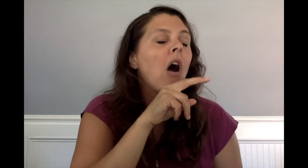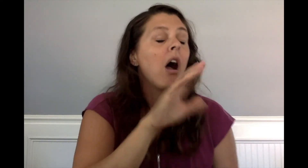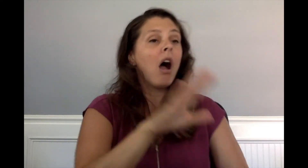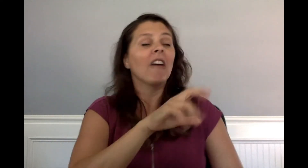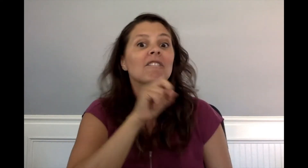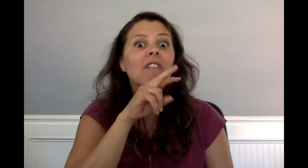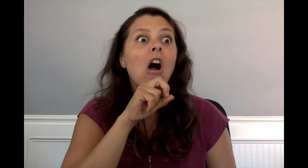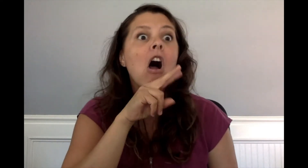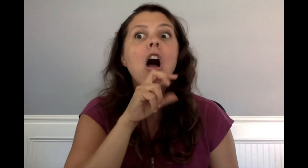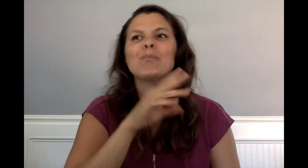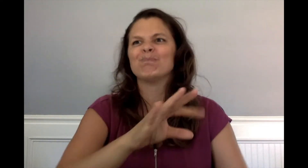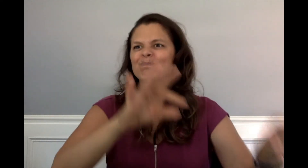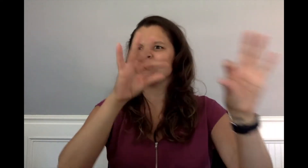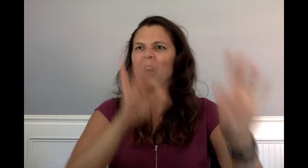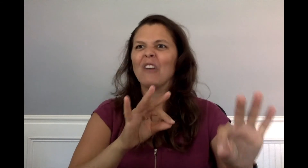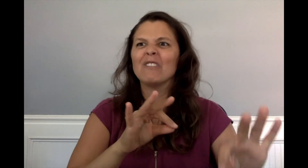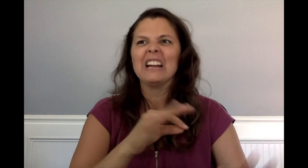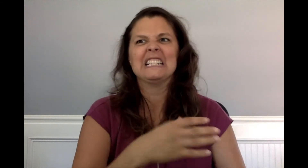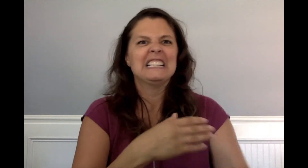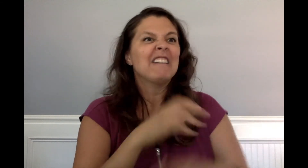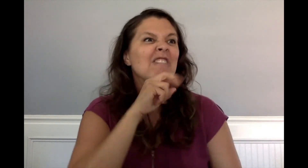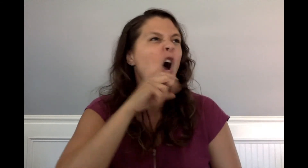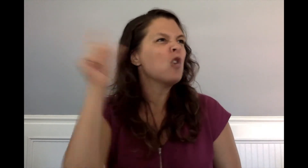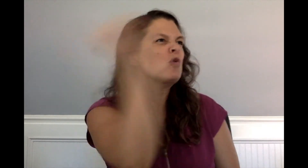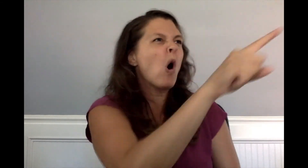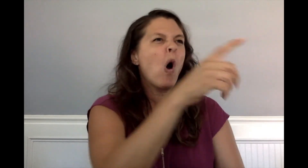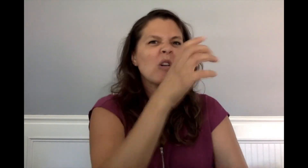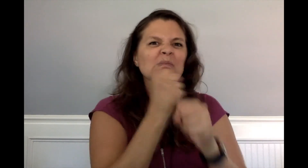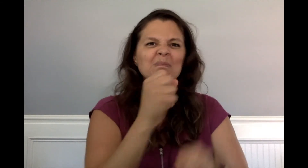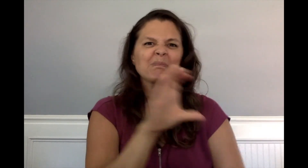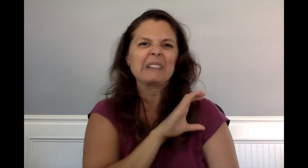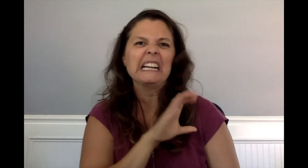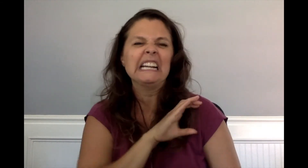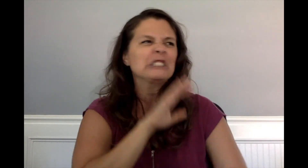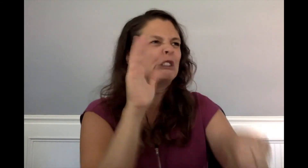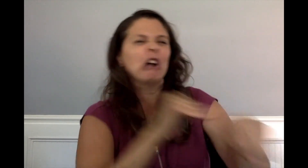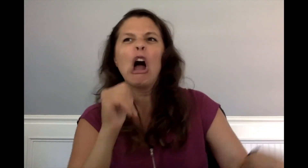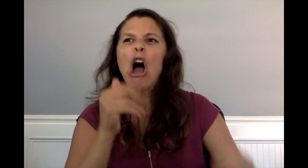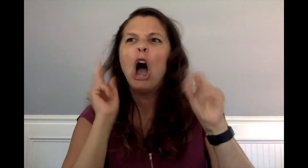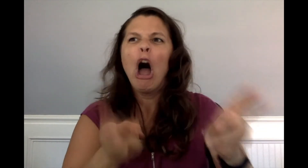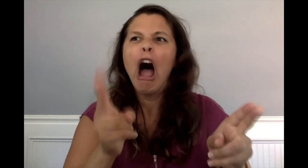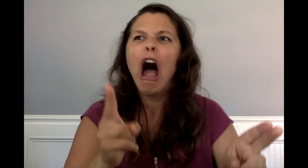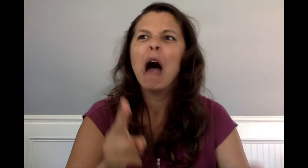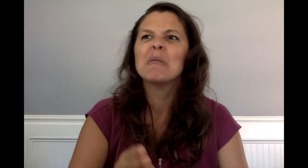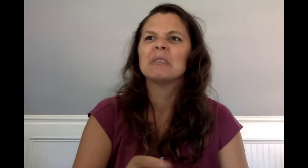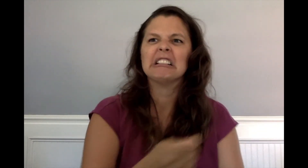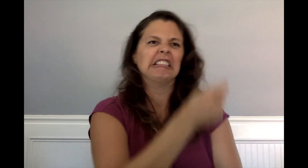"Frog? (switches to ASL) Frog! Get the police!"